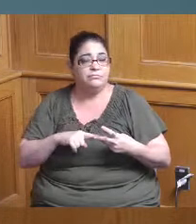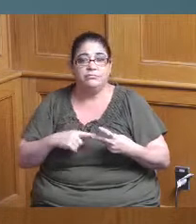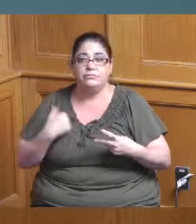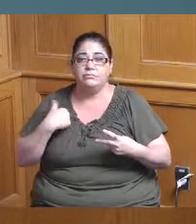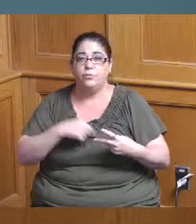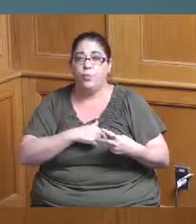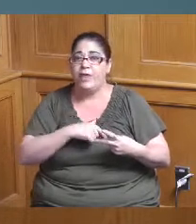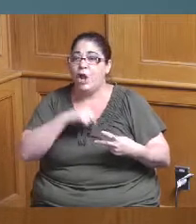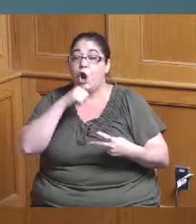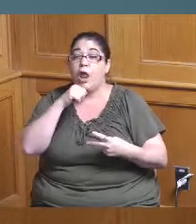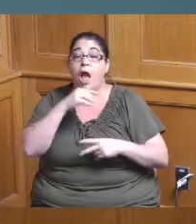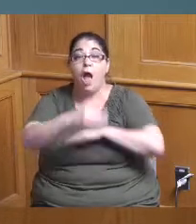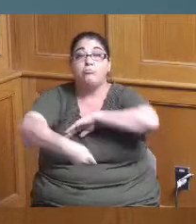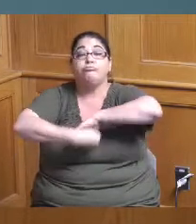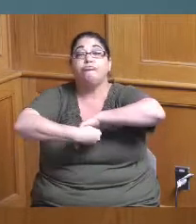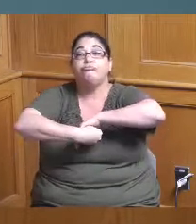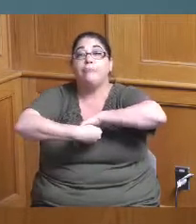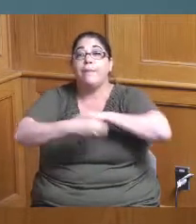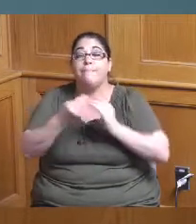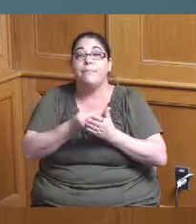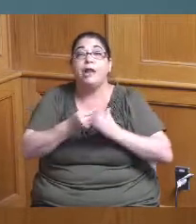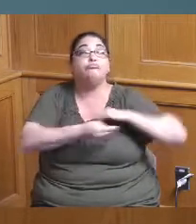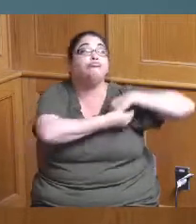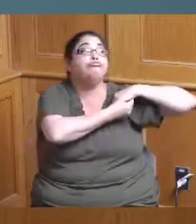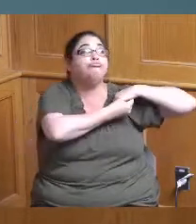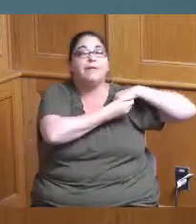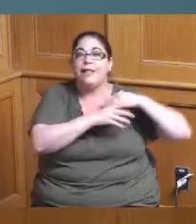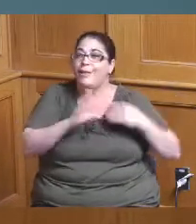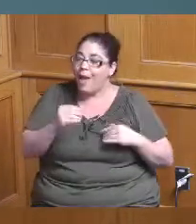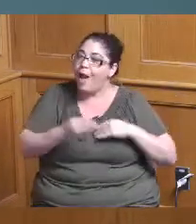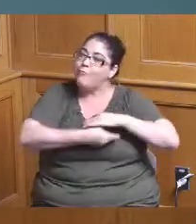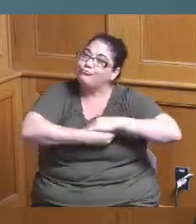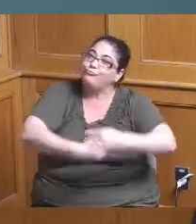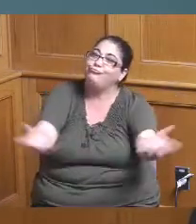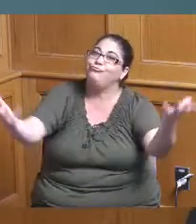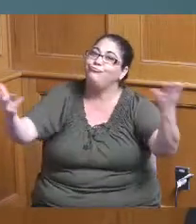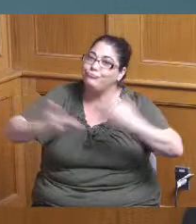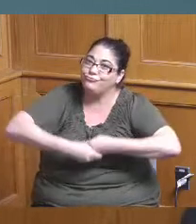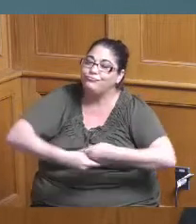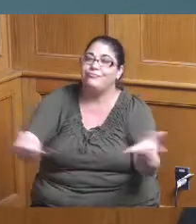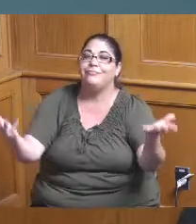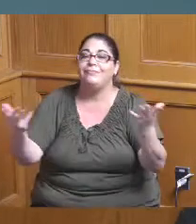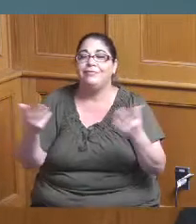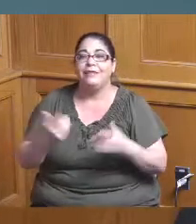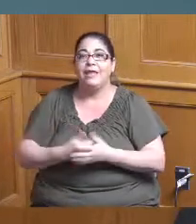any money that the money is here the money is flowing we're making sure we have safeguards so